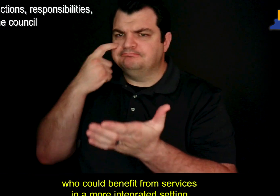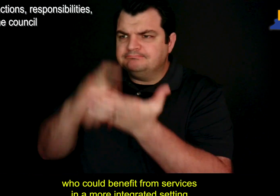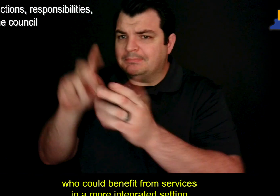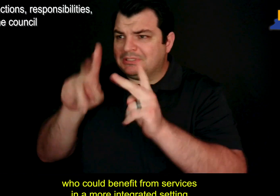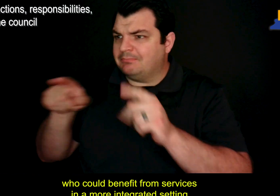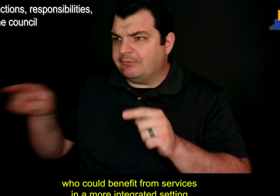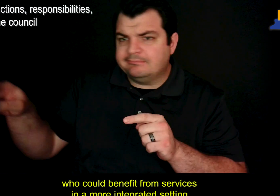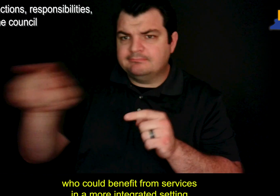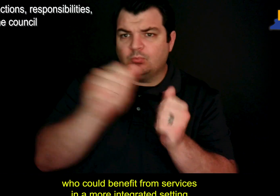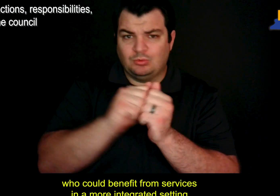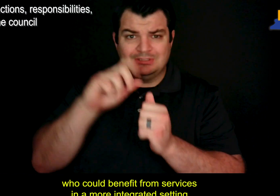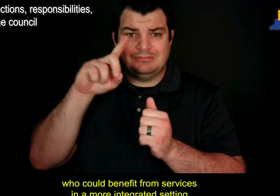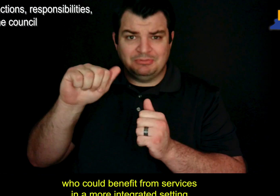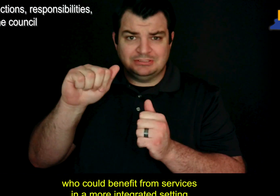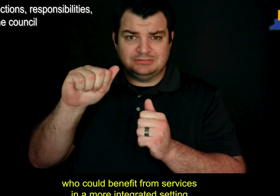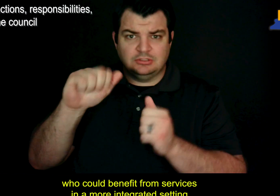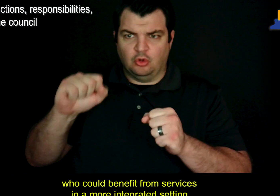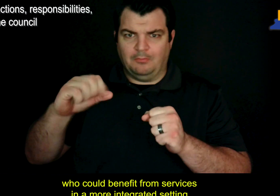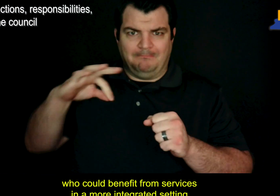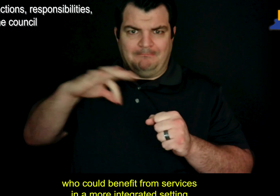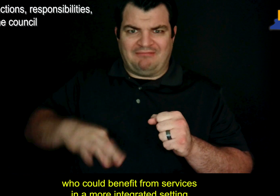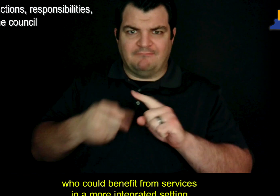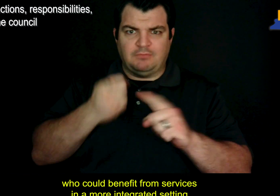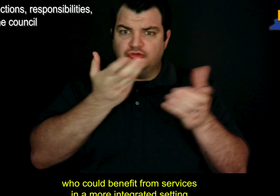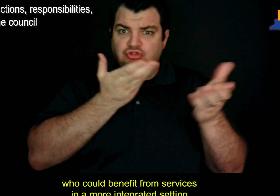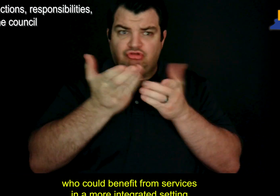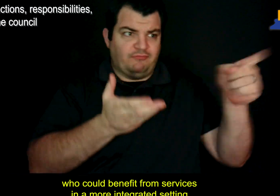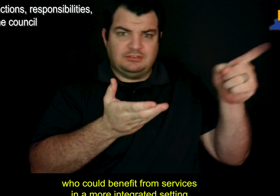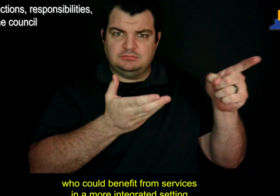who could benefit from services in a more integrated setting